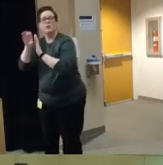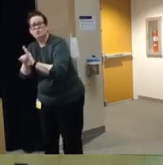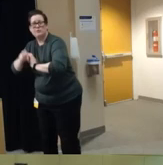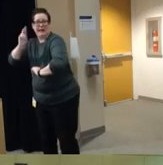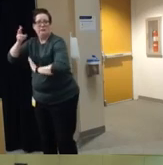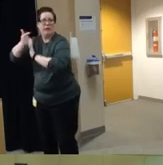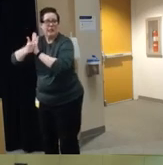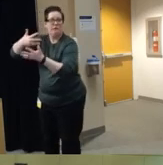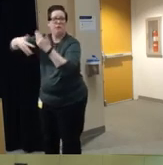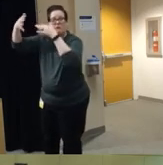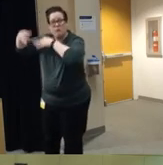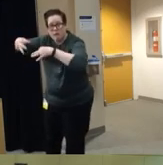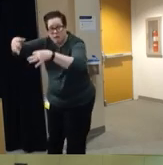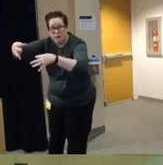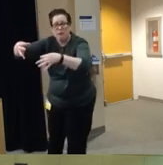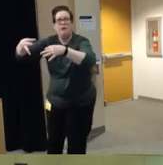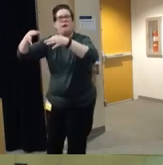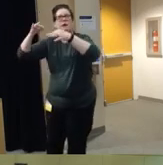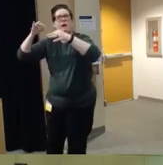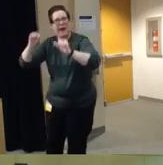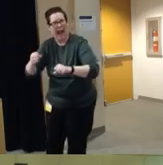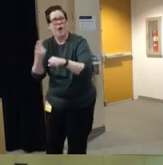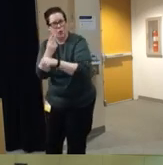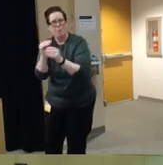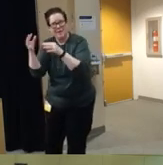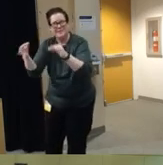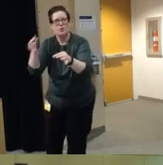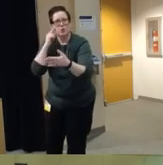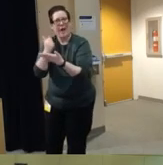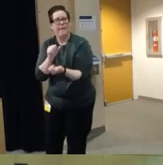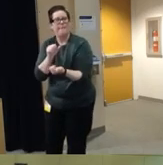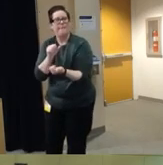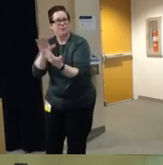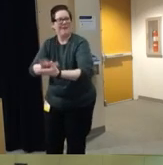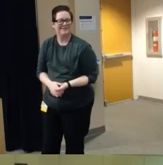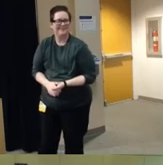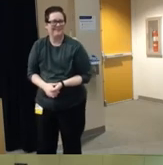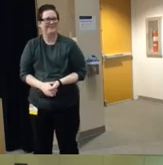as such can be addressed through similar policy means or through similar means um and here's the